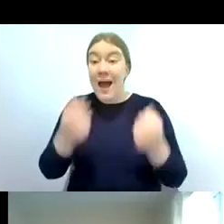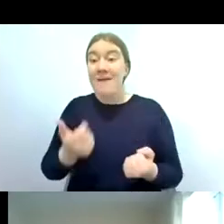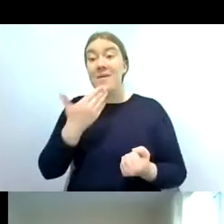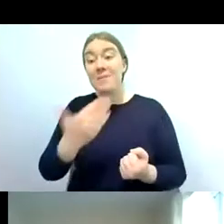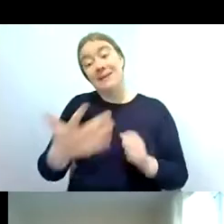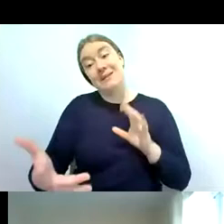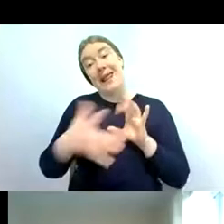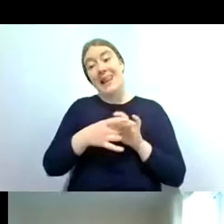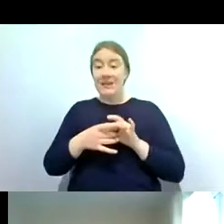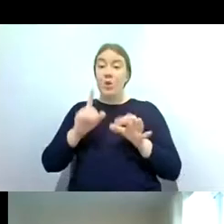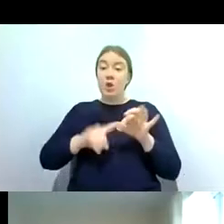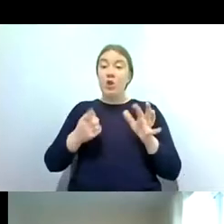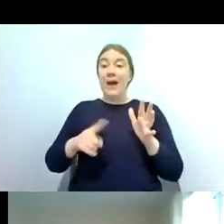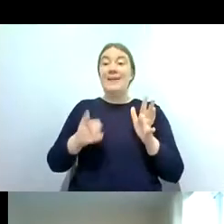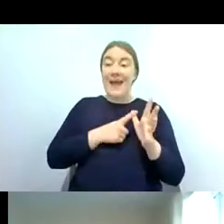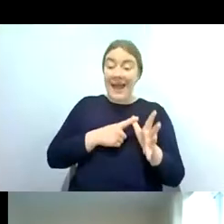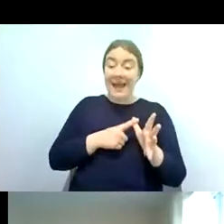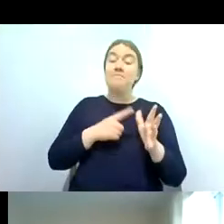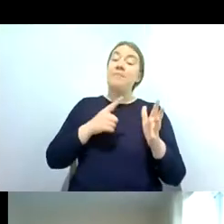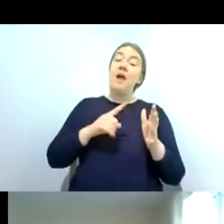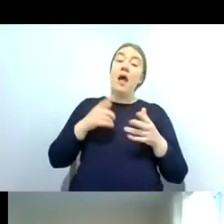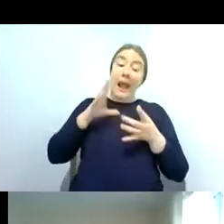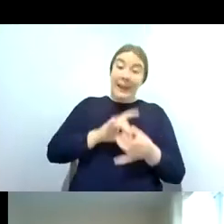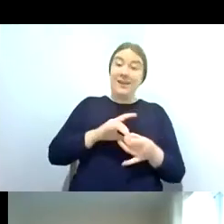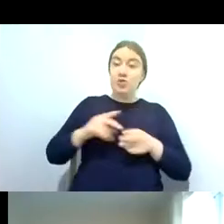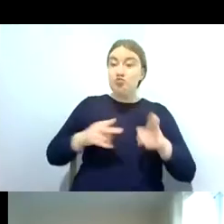river fly or about the unlocking severn project and thank you for listening